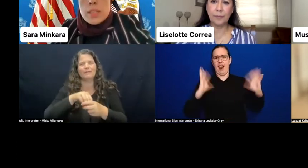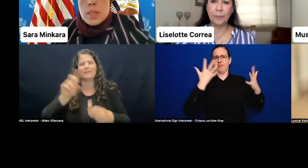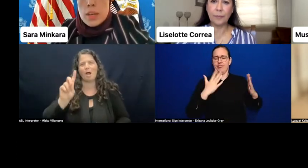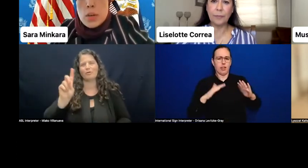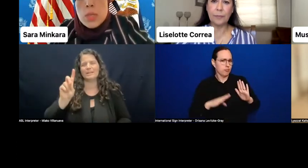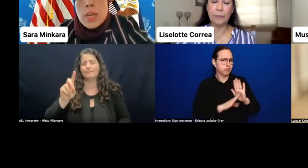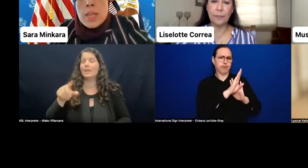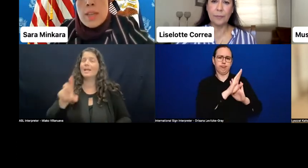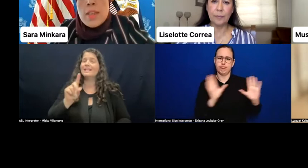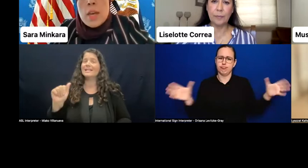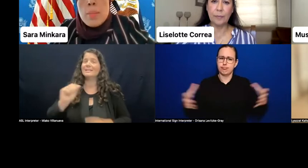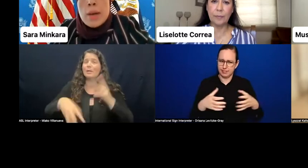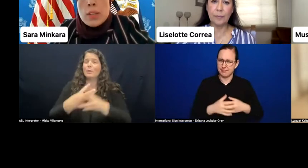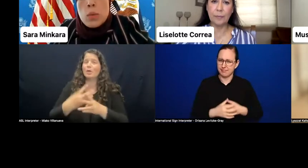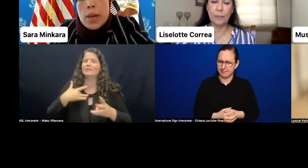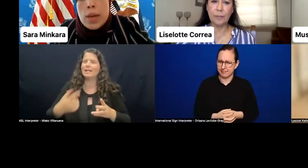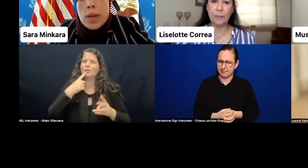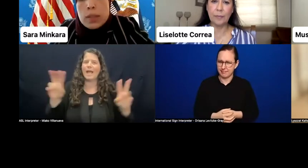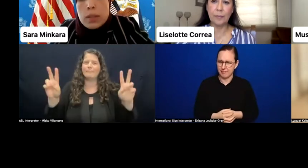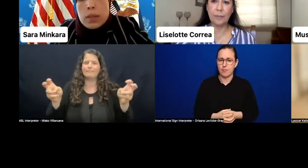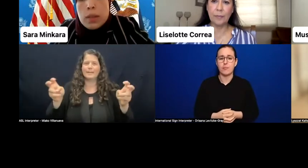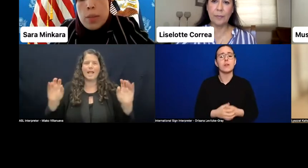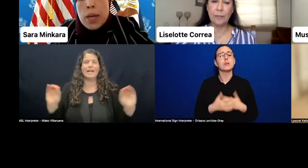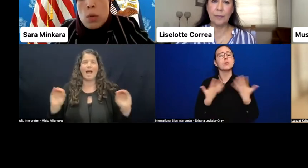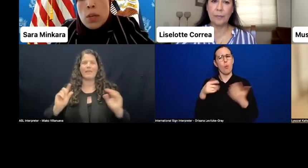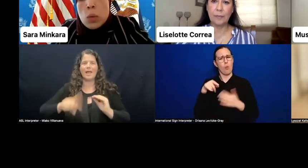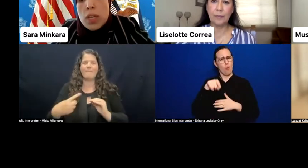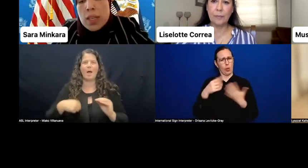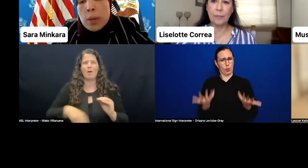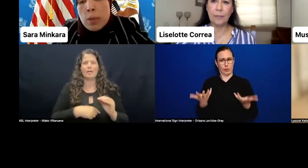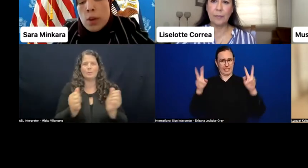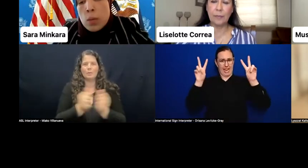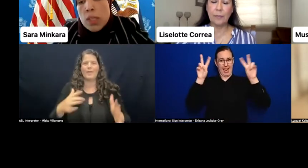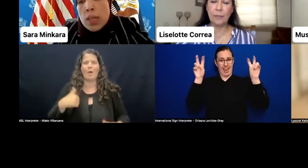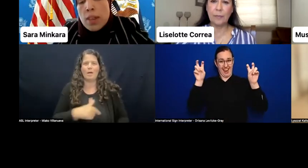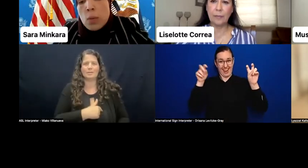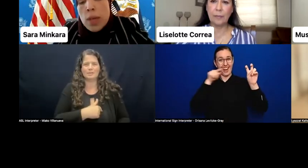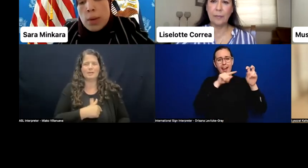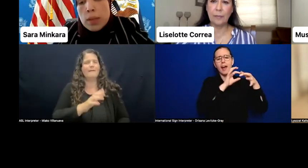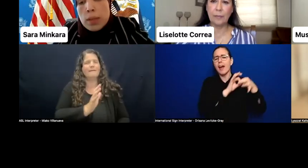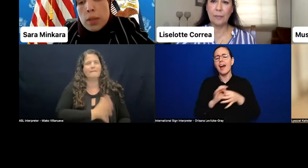that goes "nothing about us without us." How do we make sure we take it a step further and we say "nothing without us"?